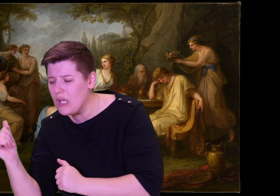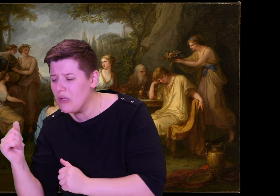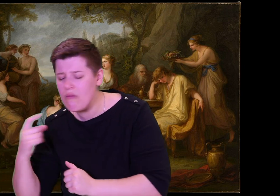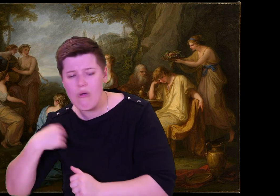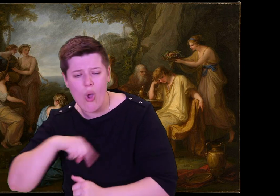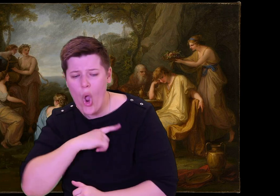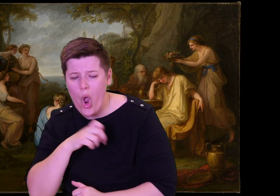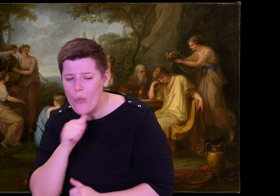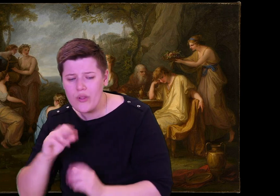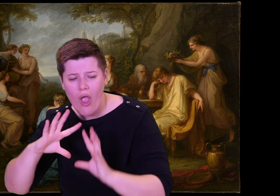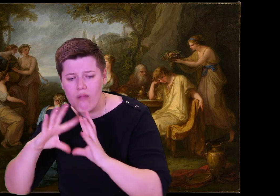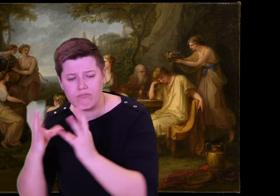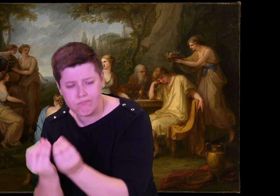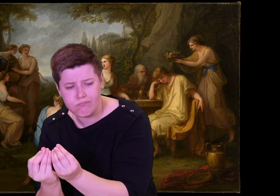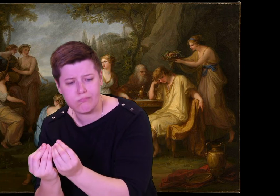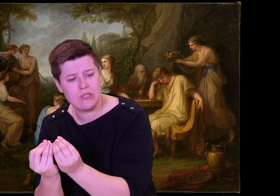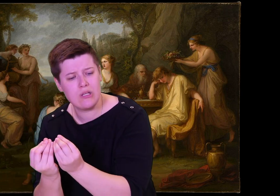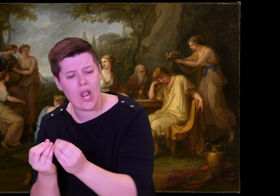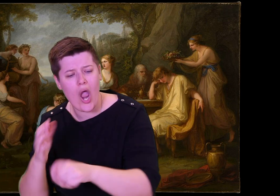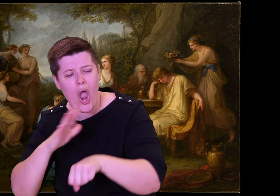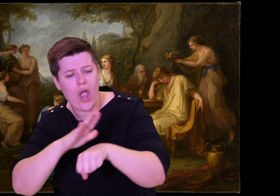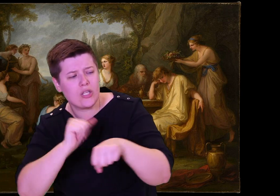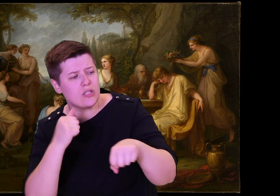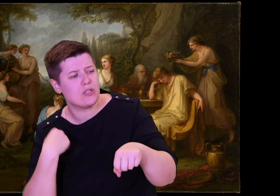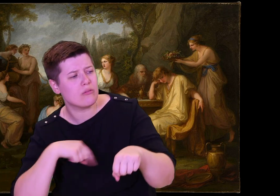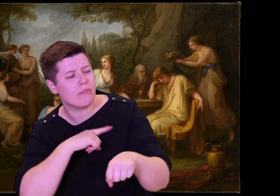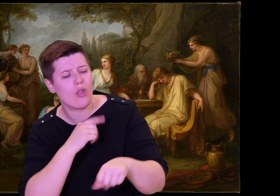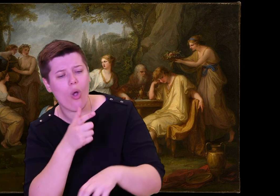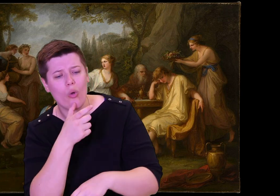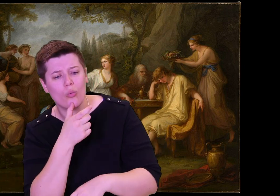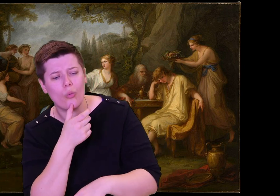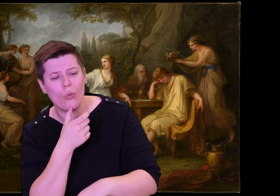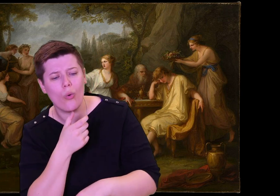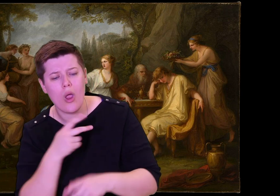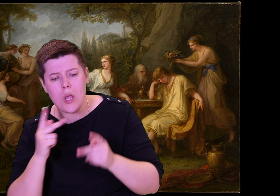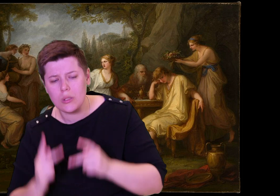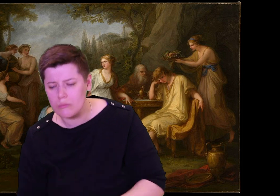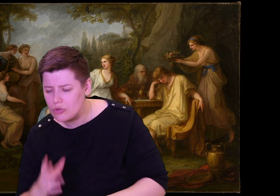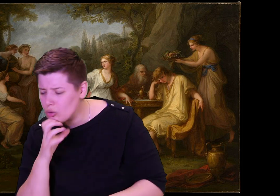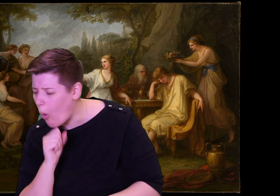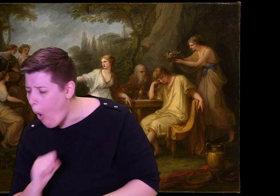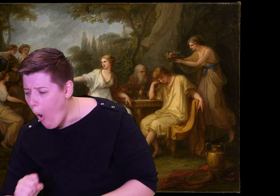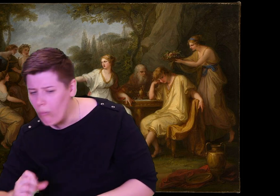in the square. Telemachus then arrived